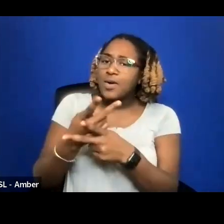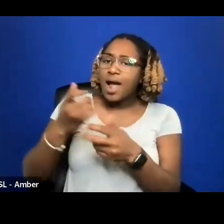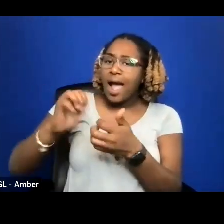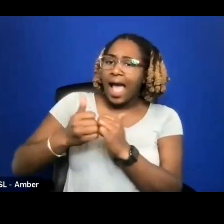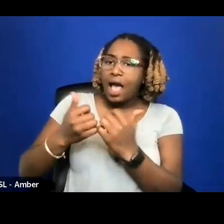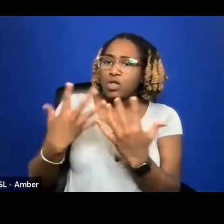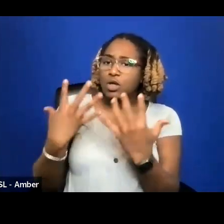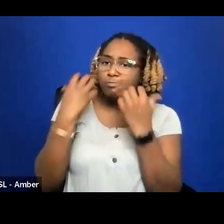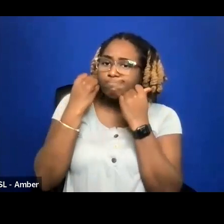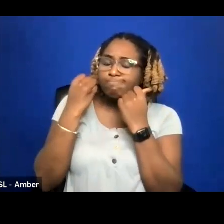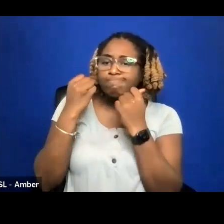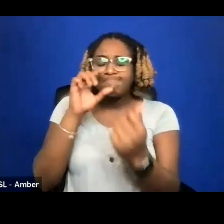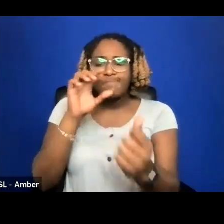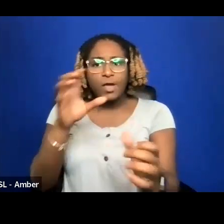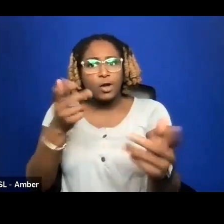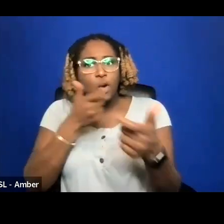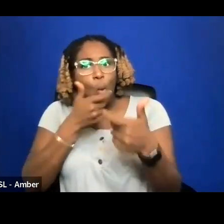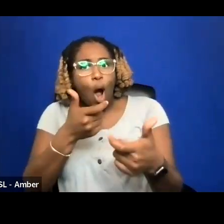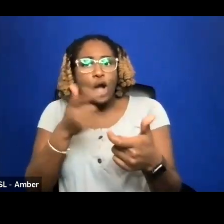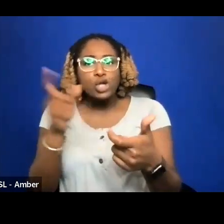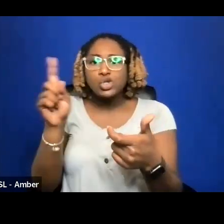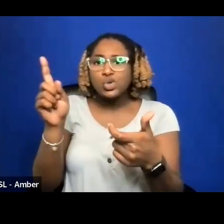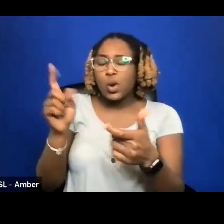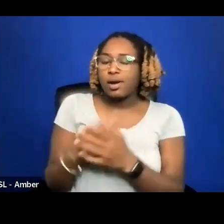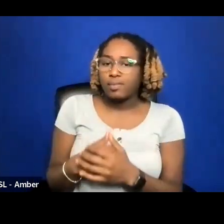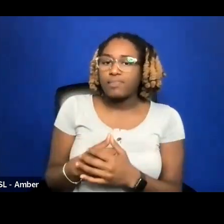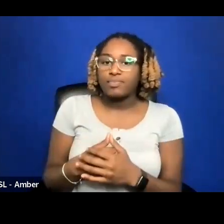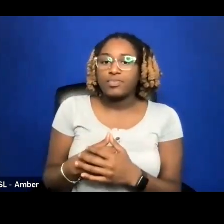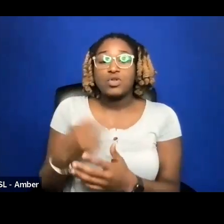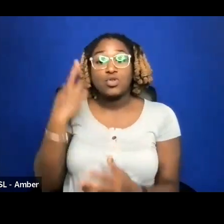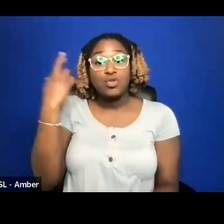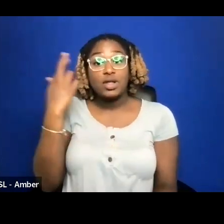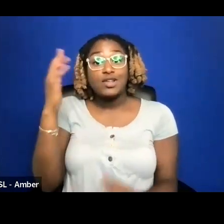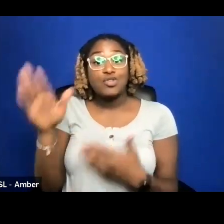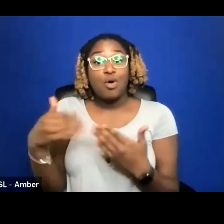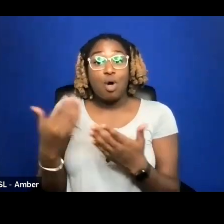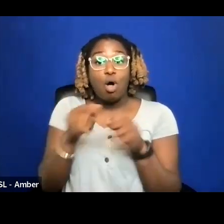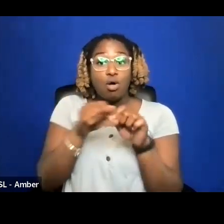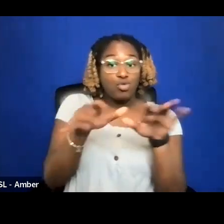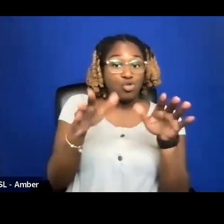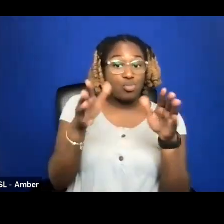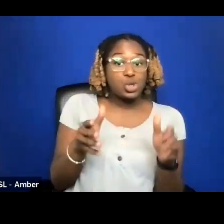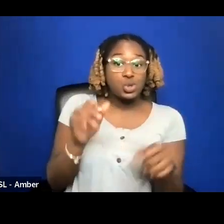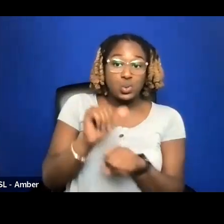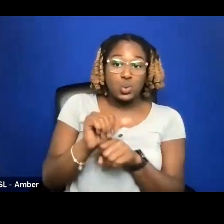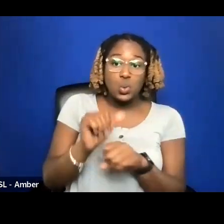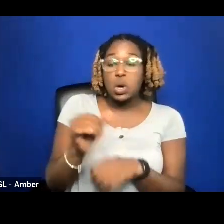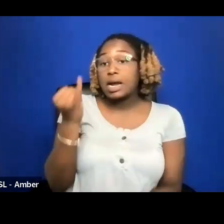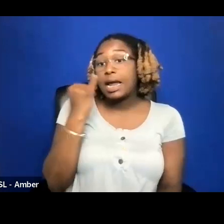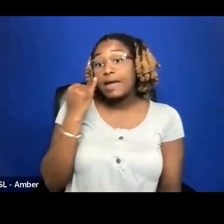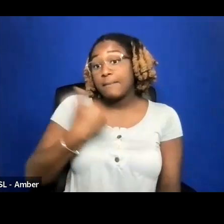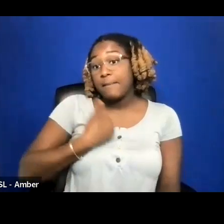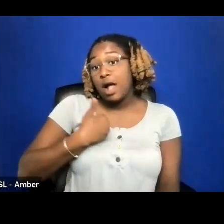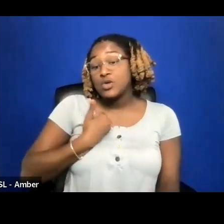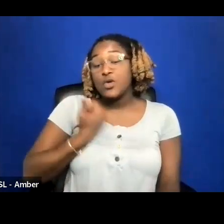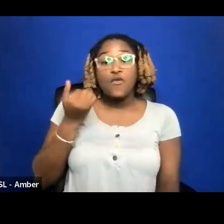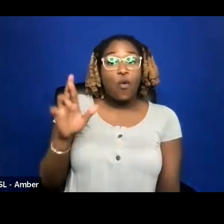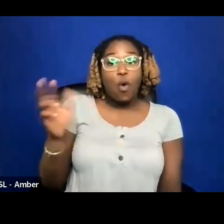REALIZE THAT ALL DISTRIBUTION WORK WHETHER YOU DO IT BY YOURSELF OR YOU PLACE IT WITH A DISTRIBUTOR